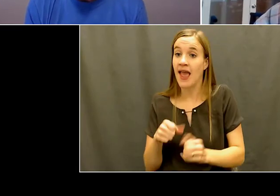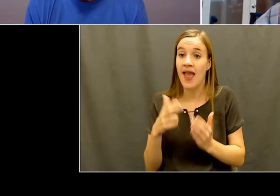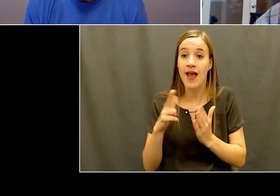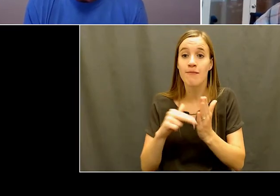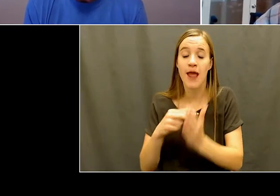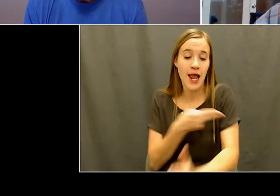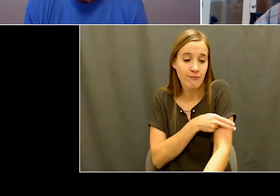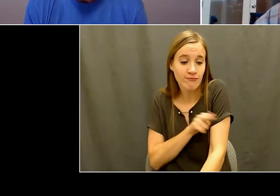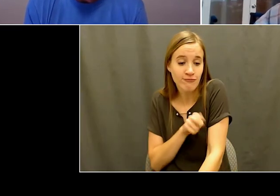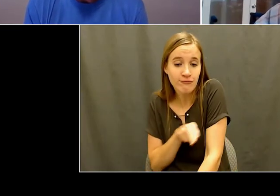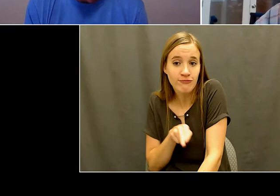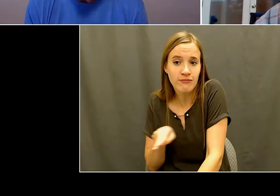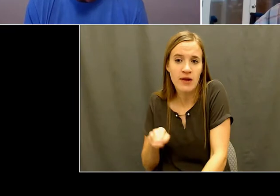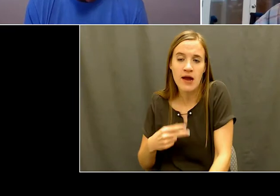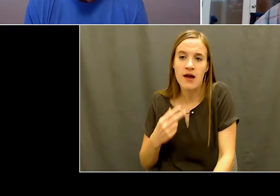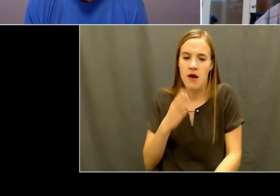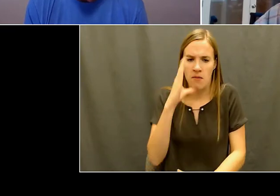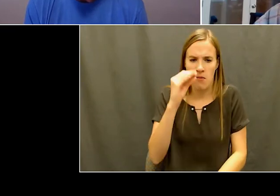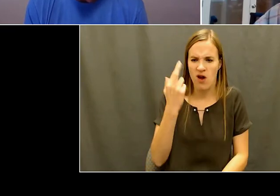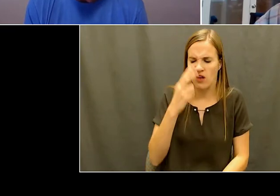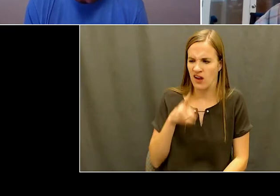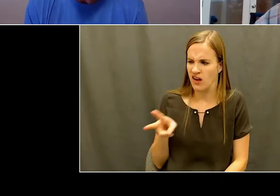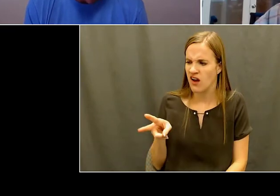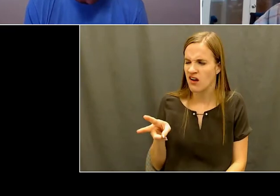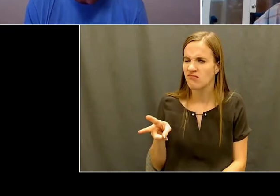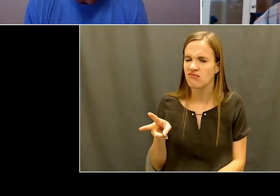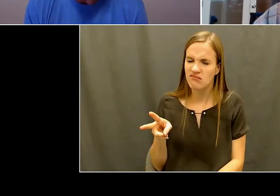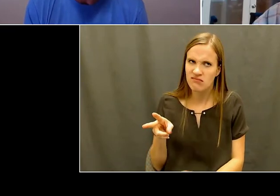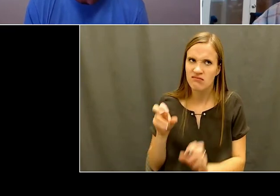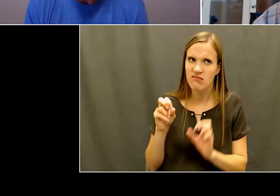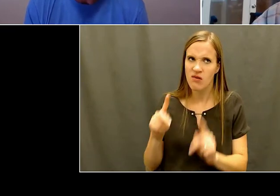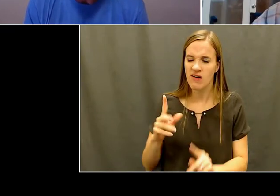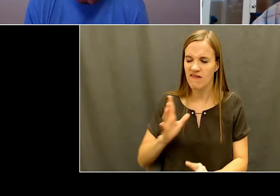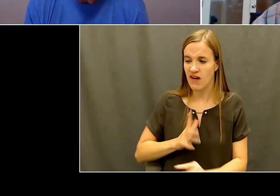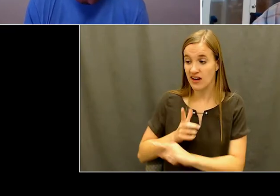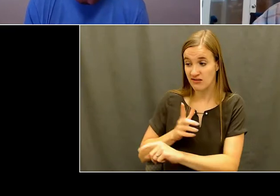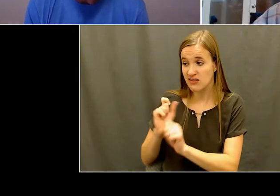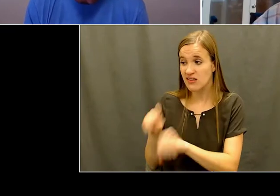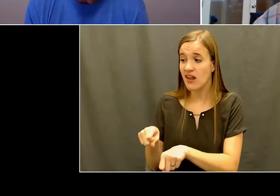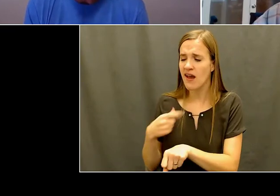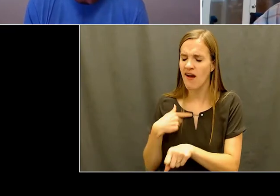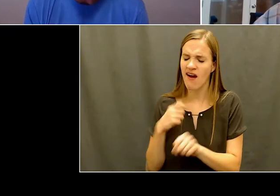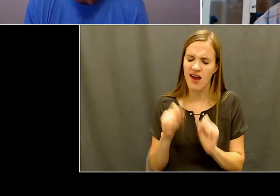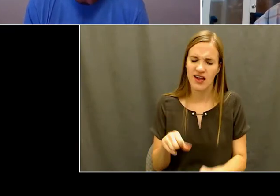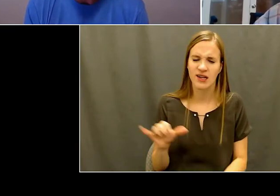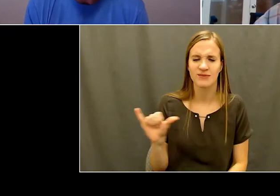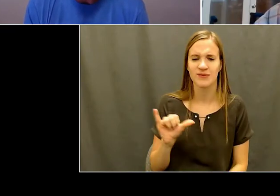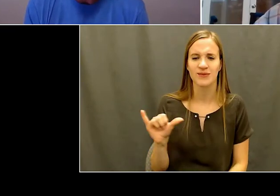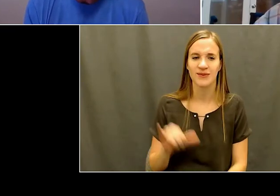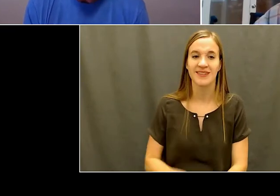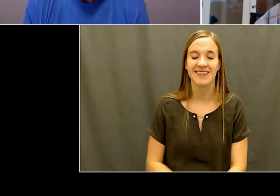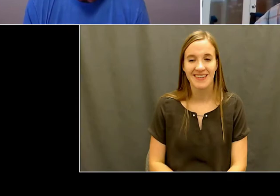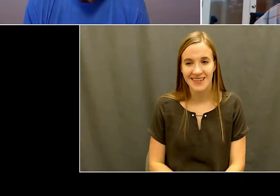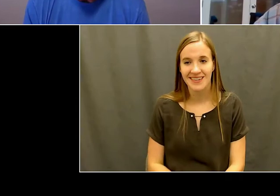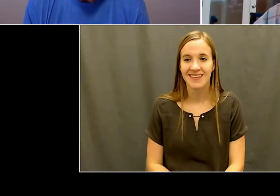he, he had a great camp the rest of that time. So I think